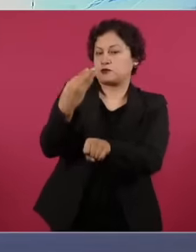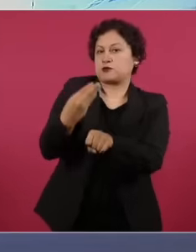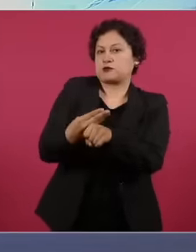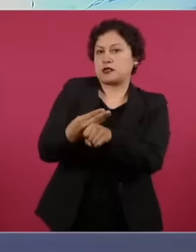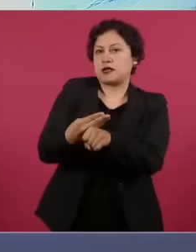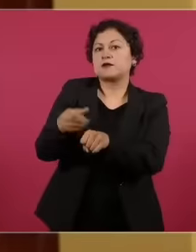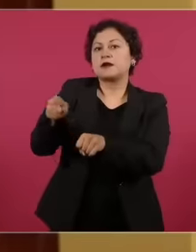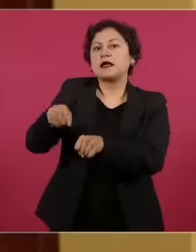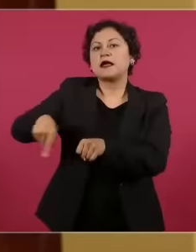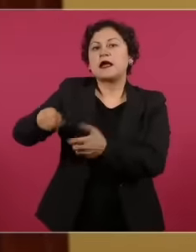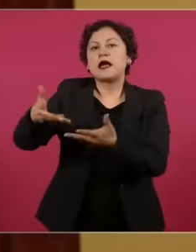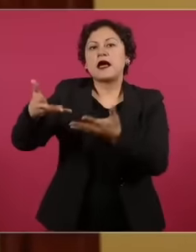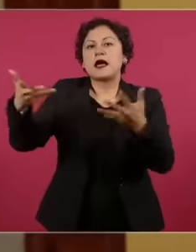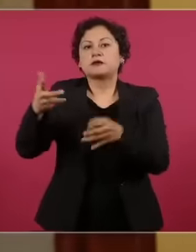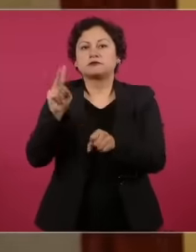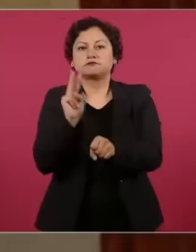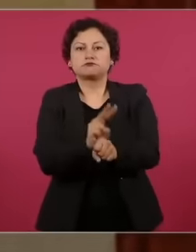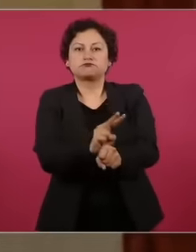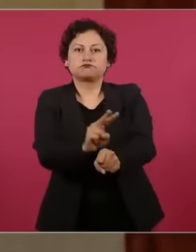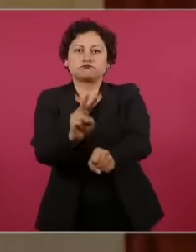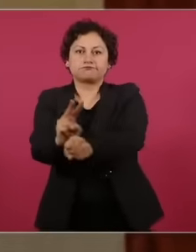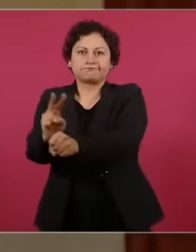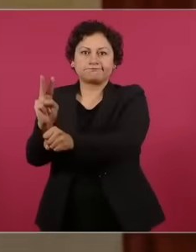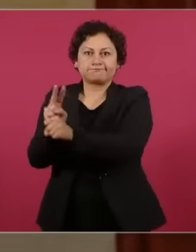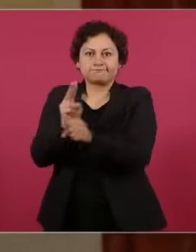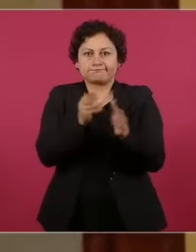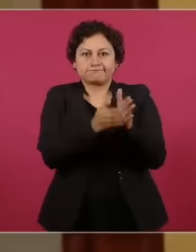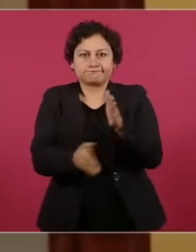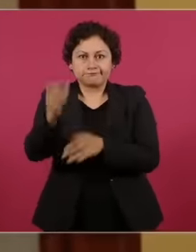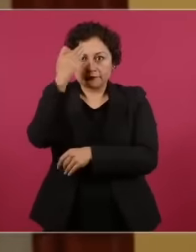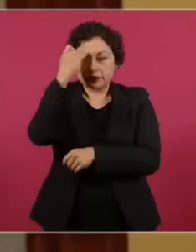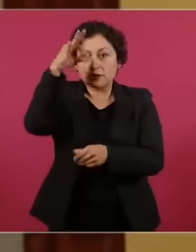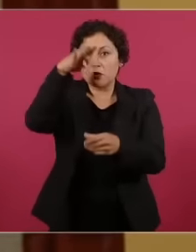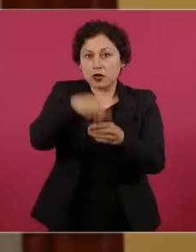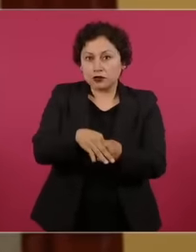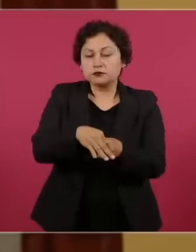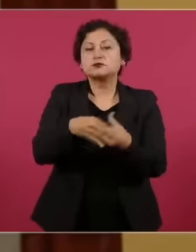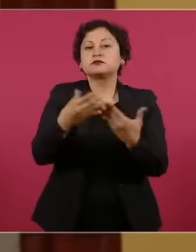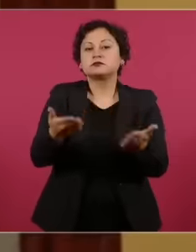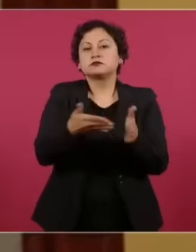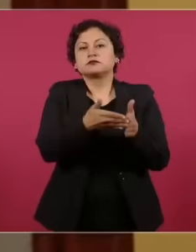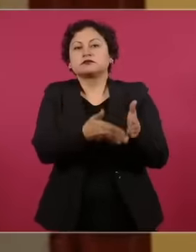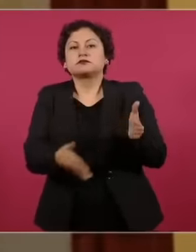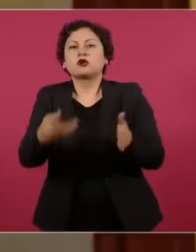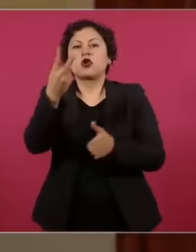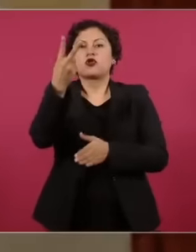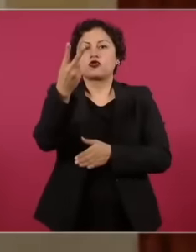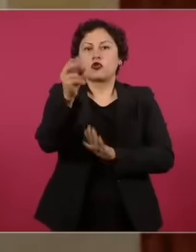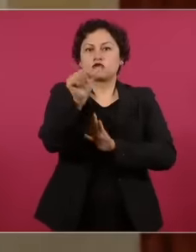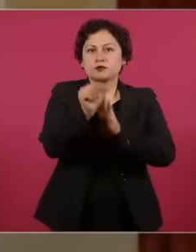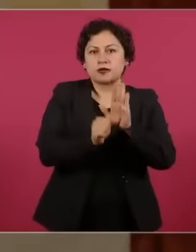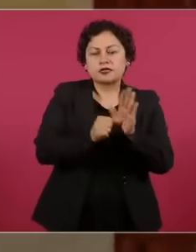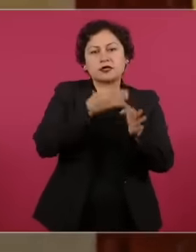supervising the election will open a period according to the proposal of two months campaign where